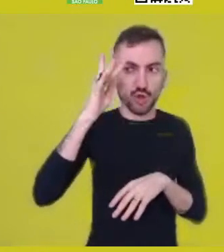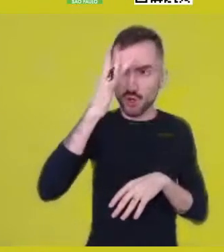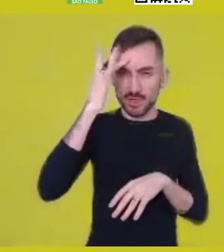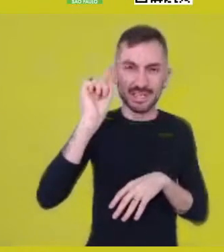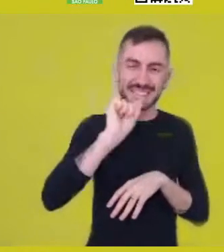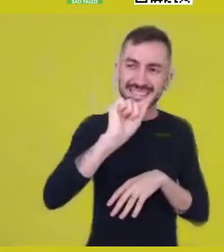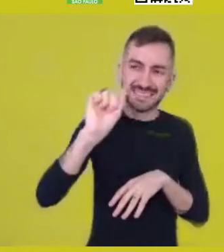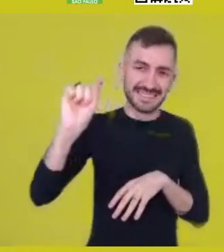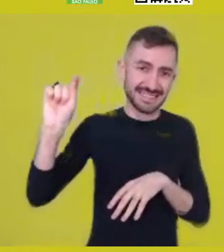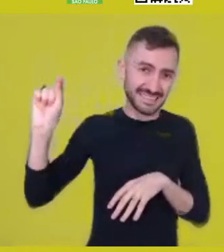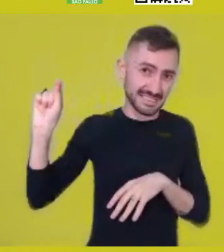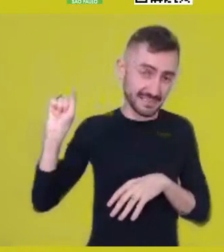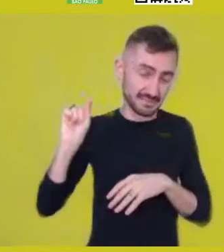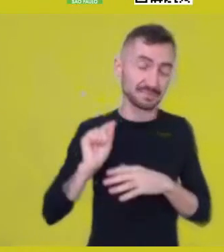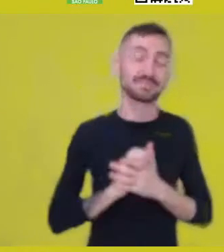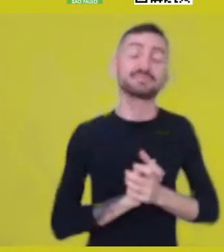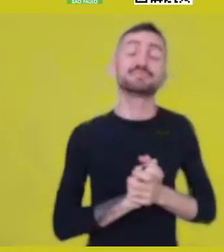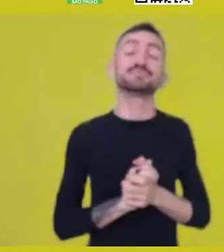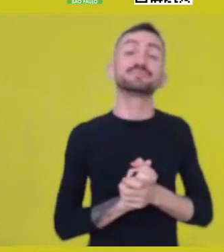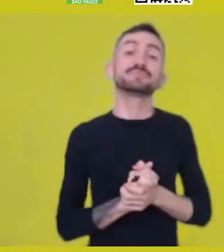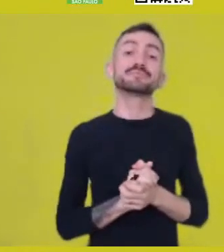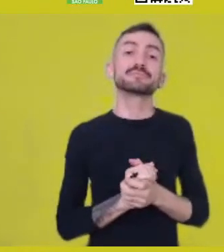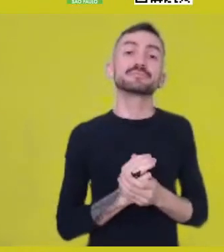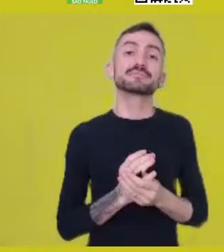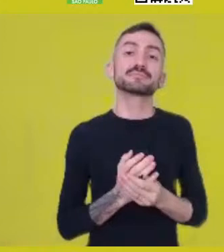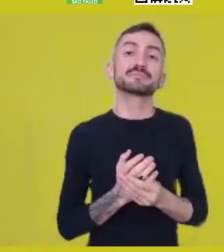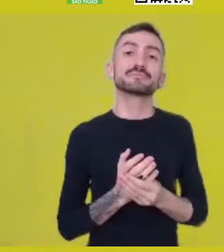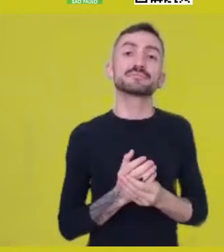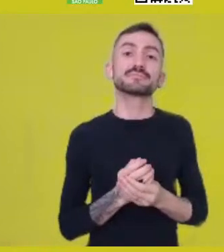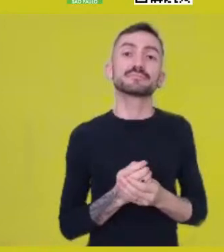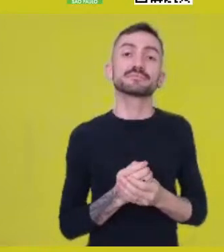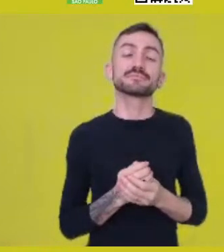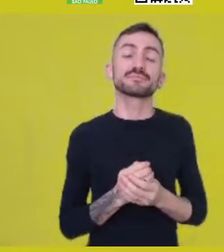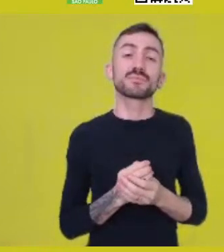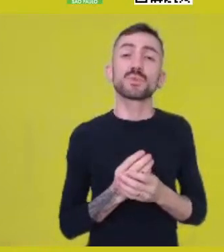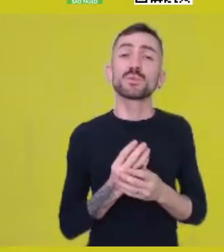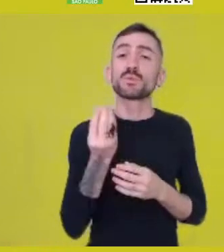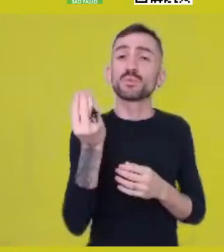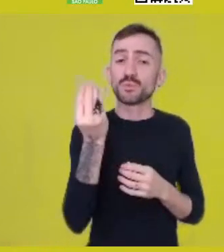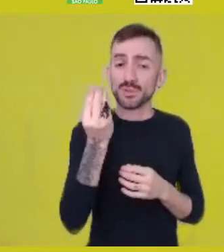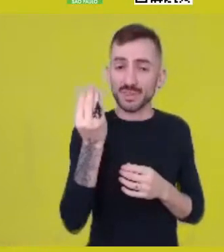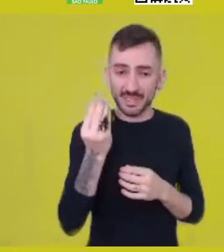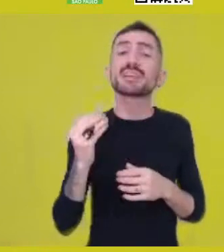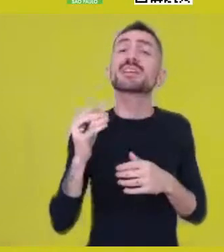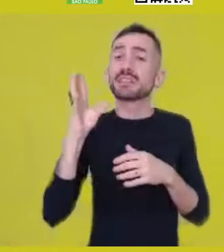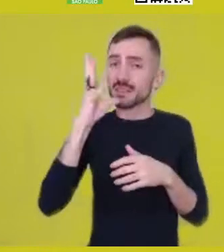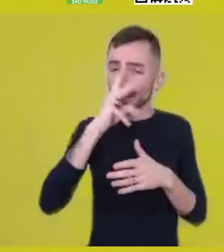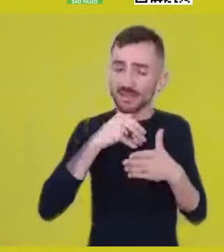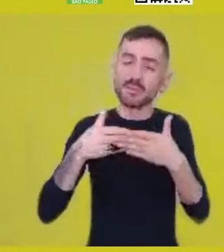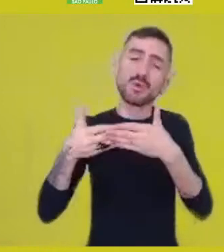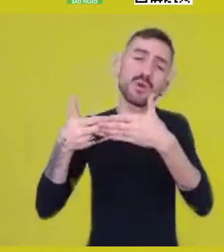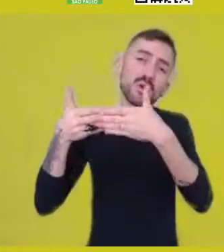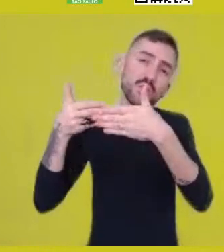in which, over such a vast time span, historically,